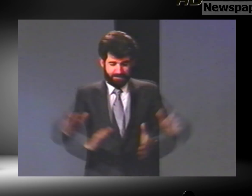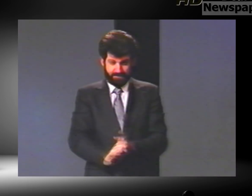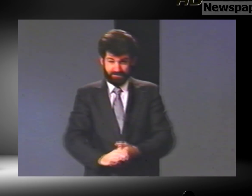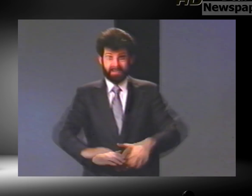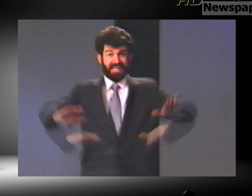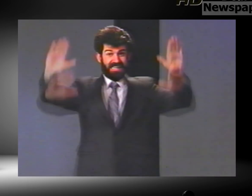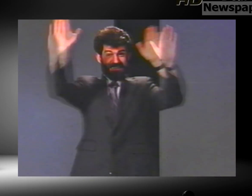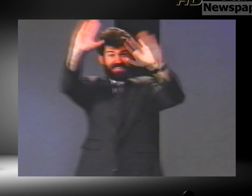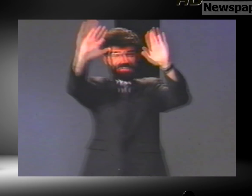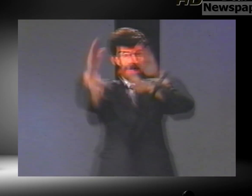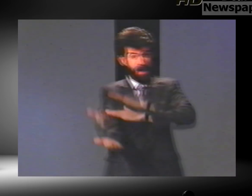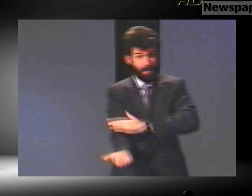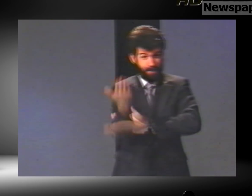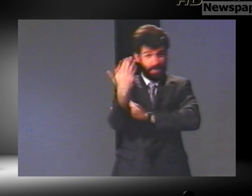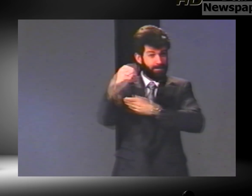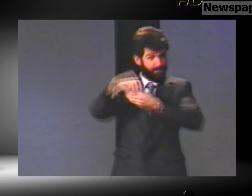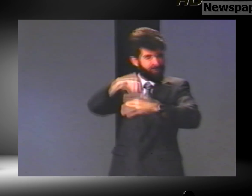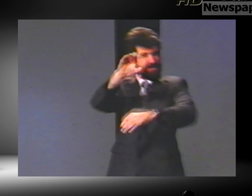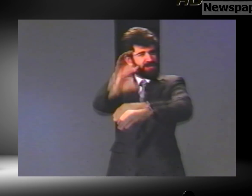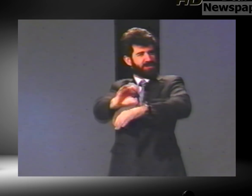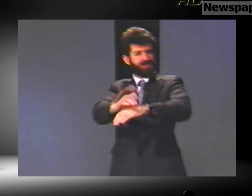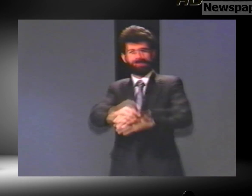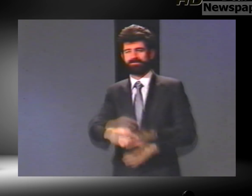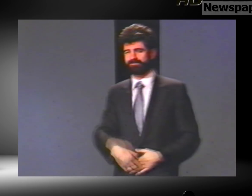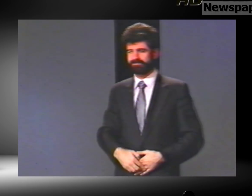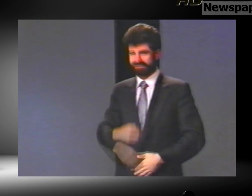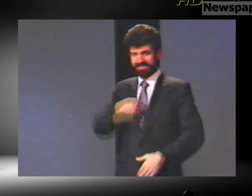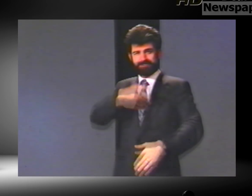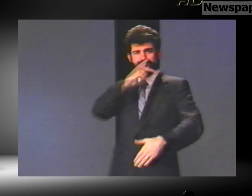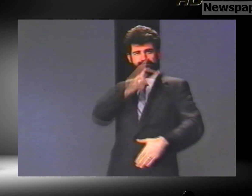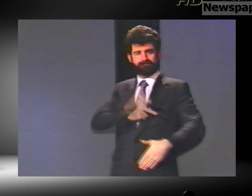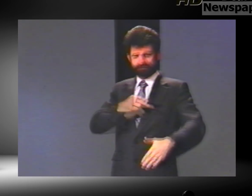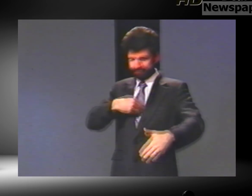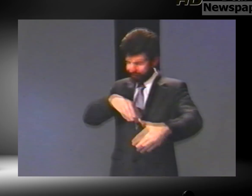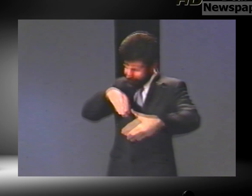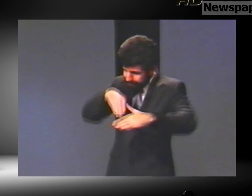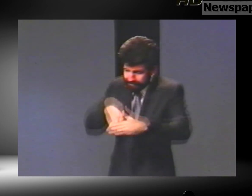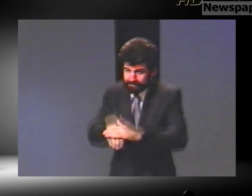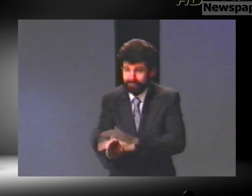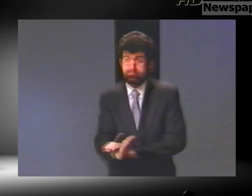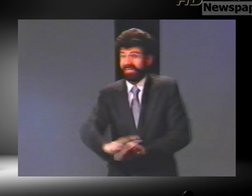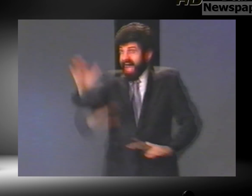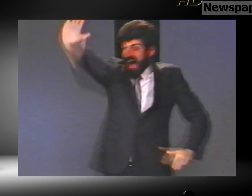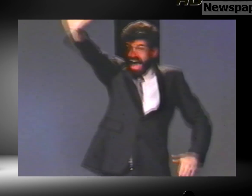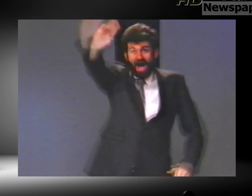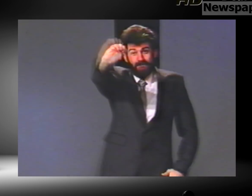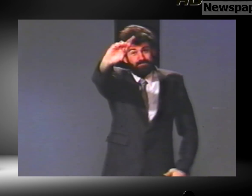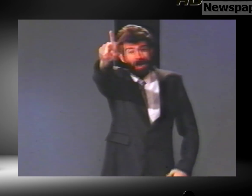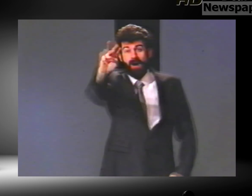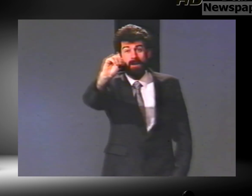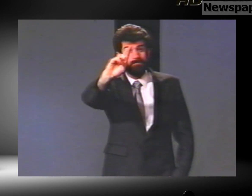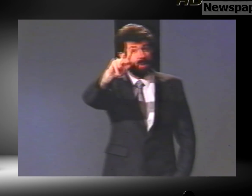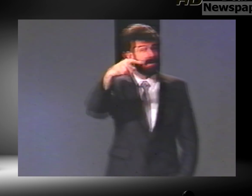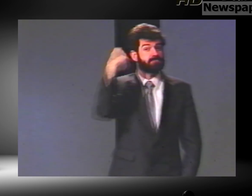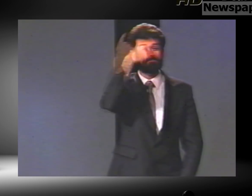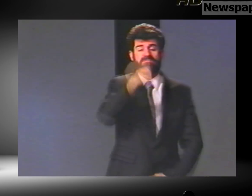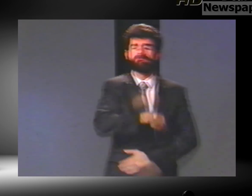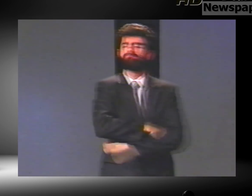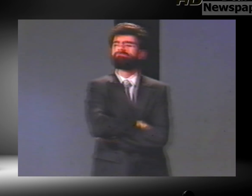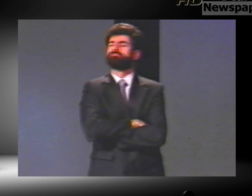Sunday morning at Church I saw the husband and wife saying hello, but they ignored me with a pout.